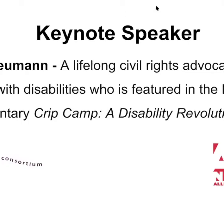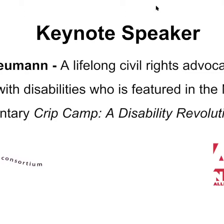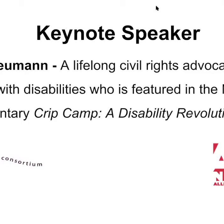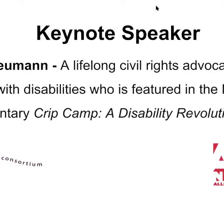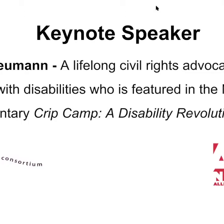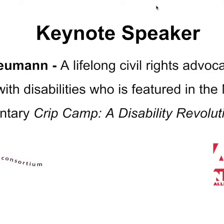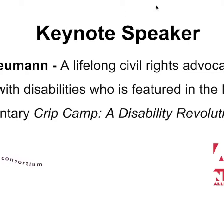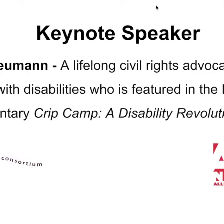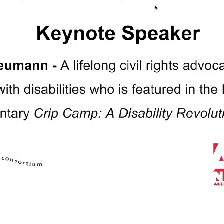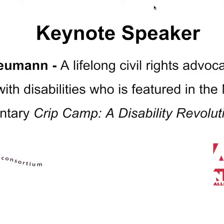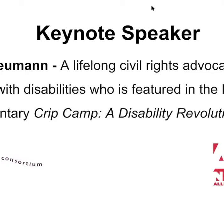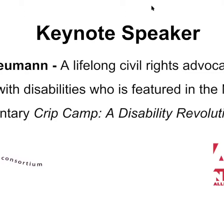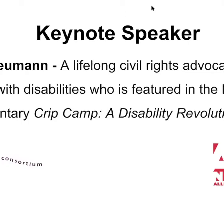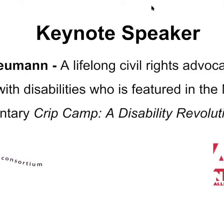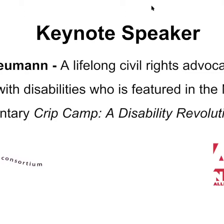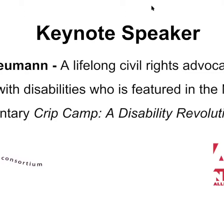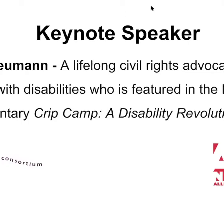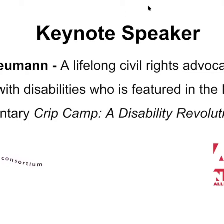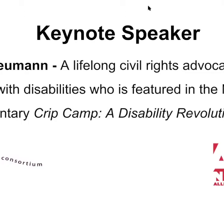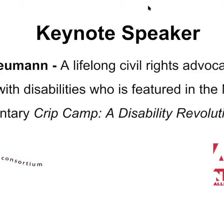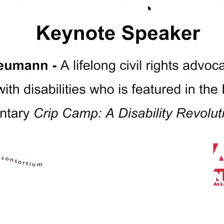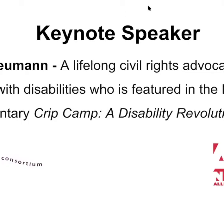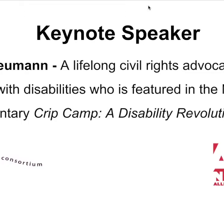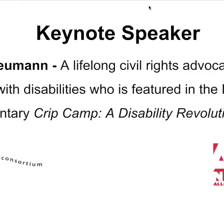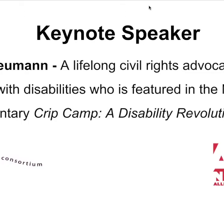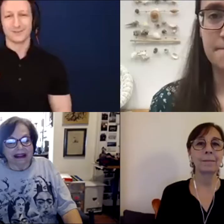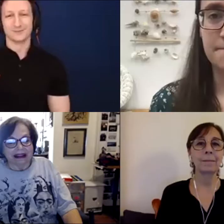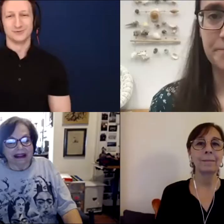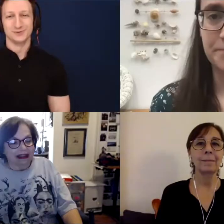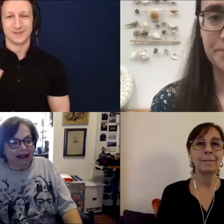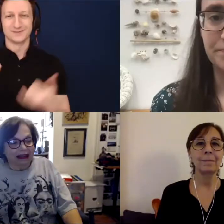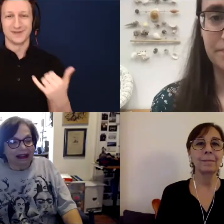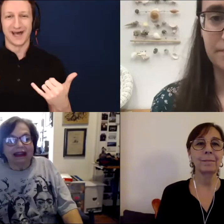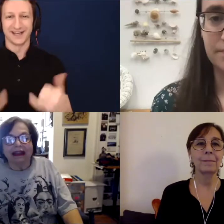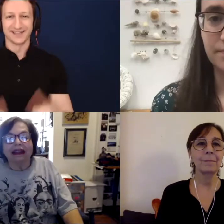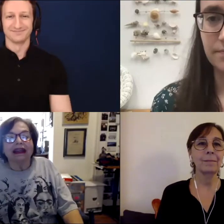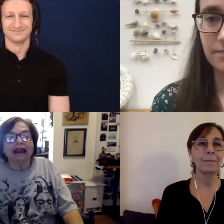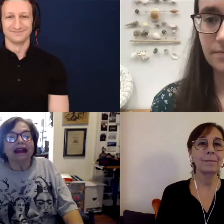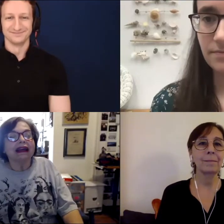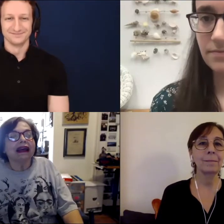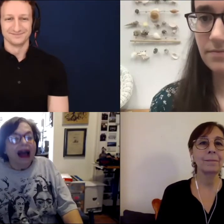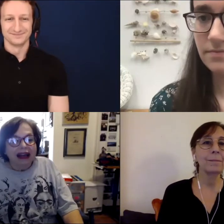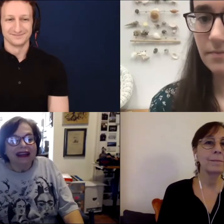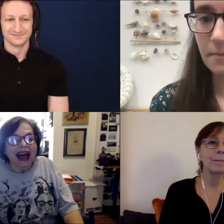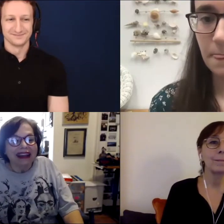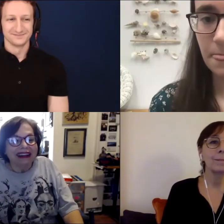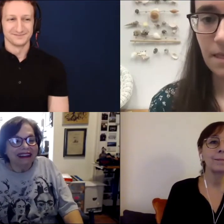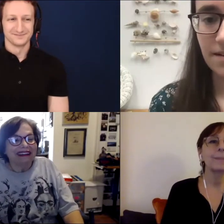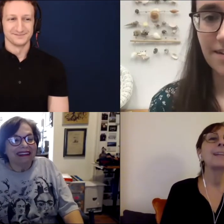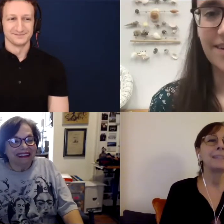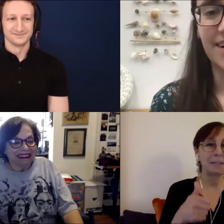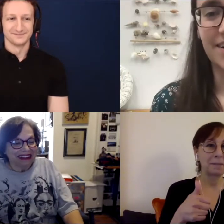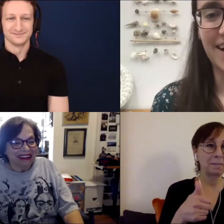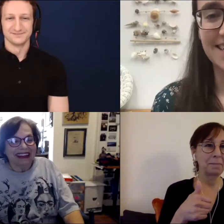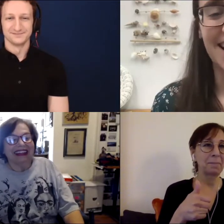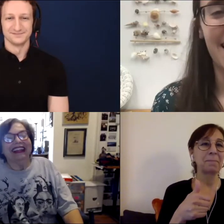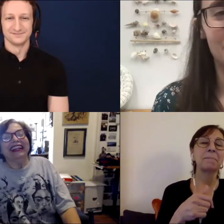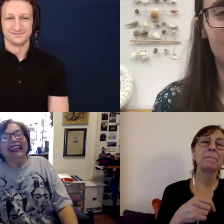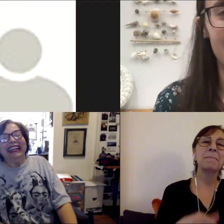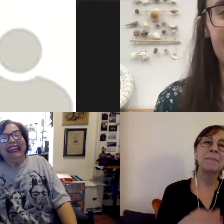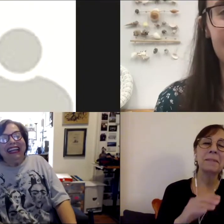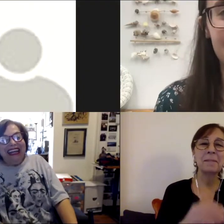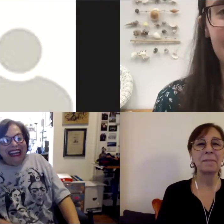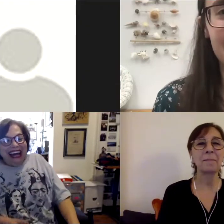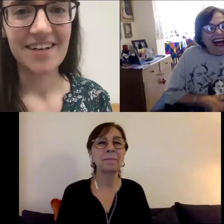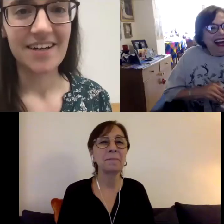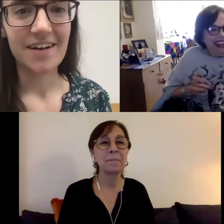speak with her today so I will stop screen sharing all right hi Judy. JUDY: hi nice to see you